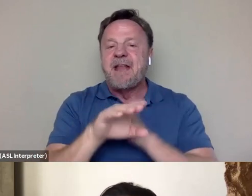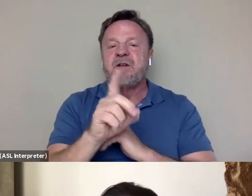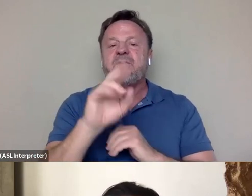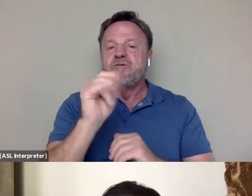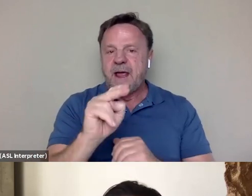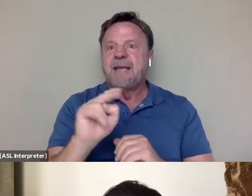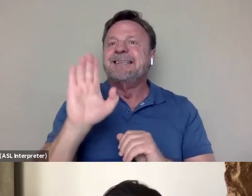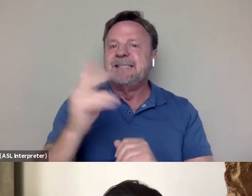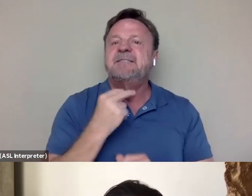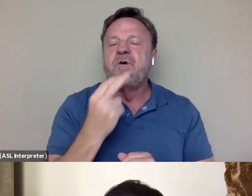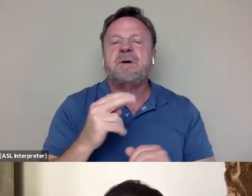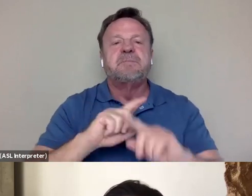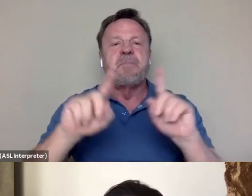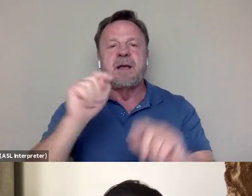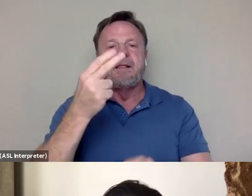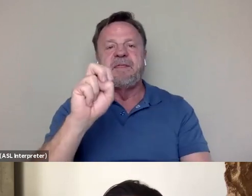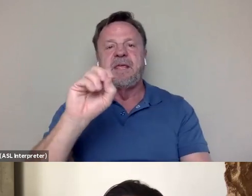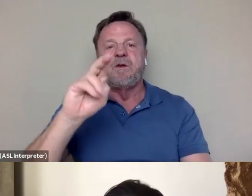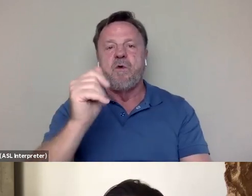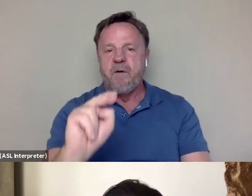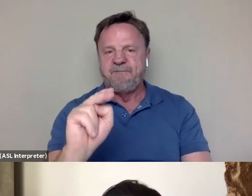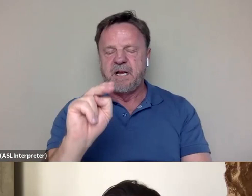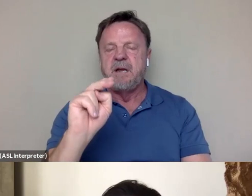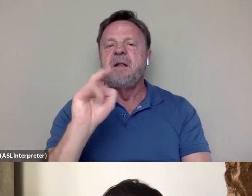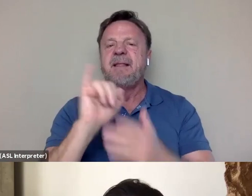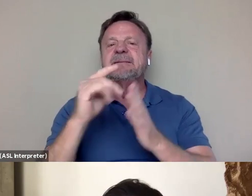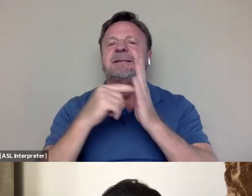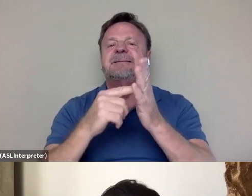but the "Orphan" is an example of film where you kind of see Bruce Lee